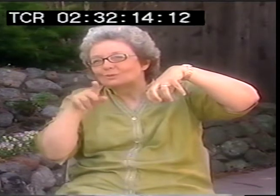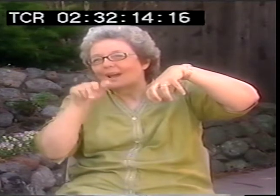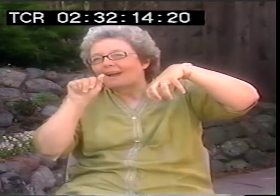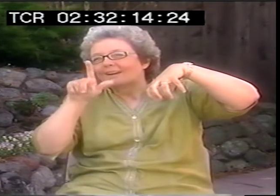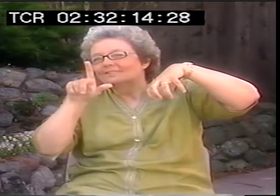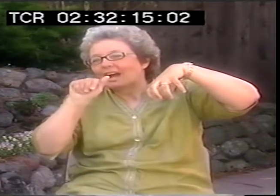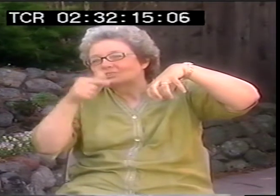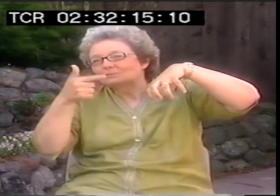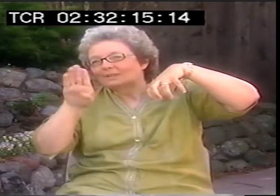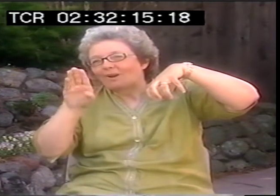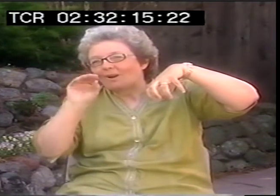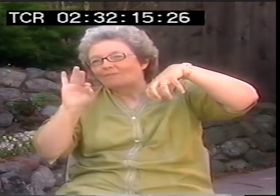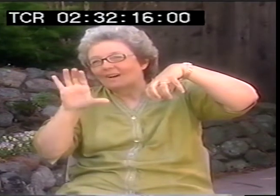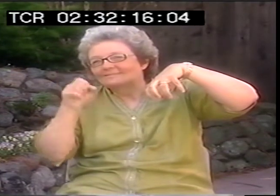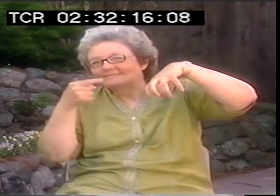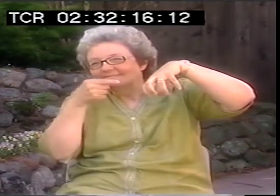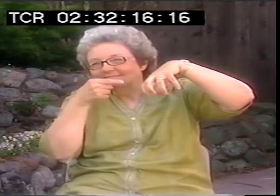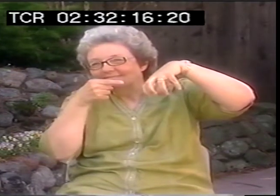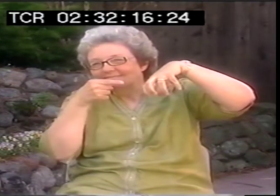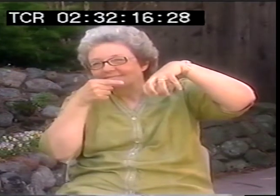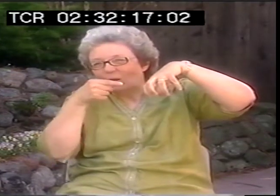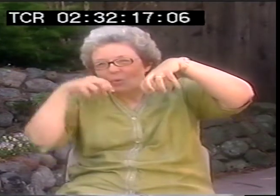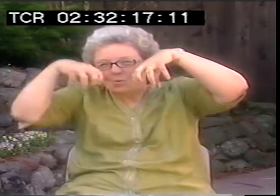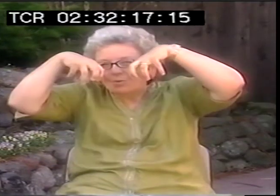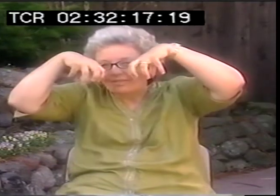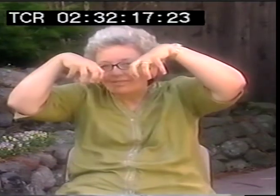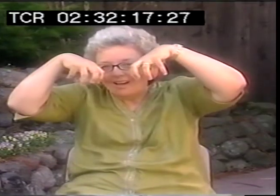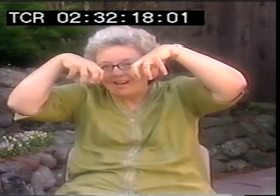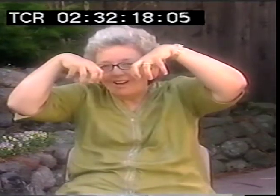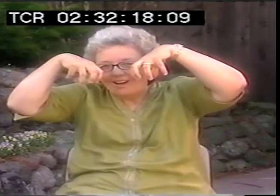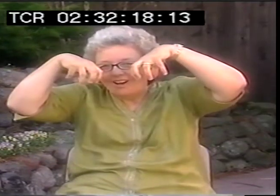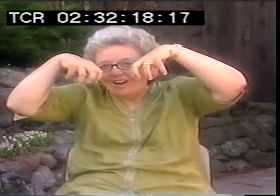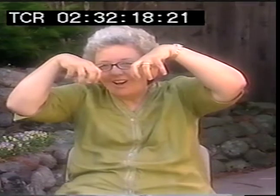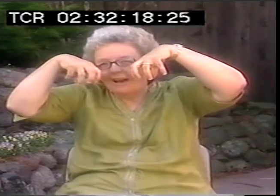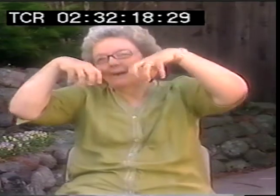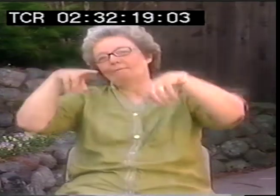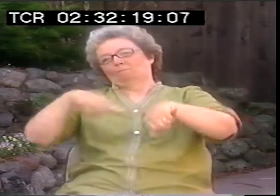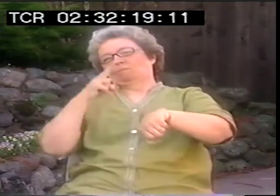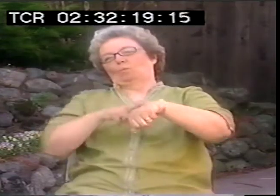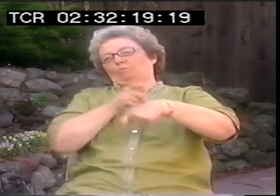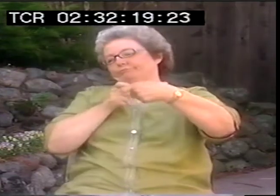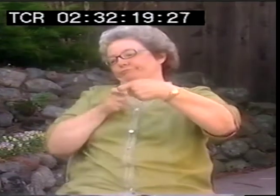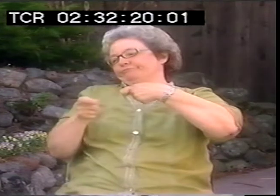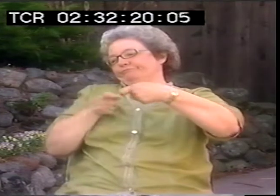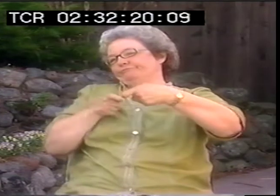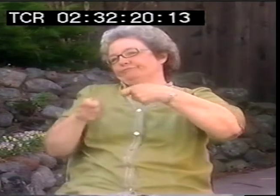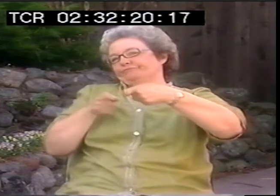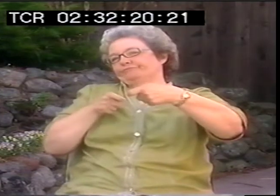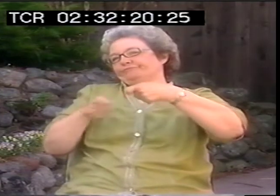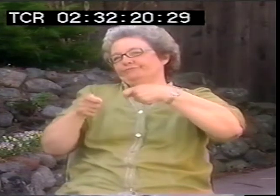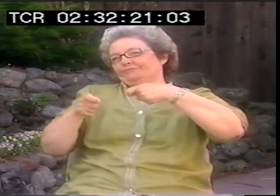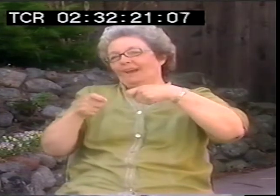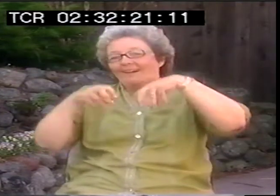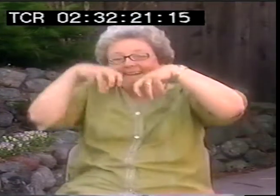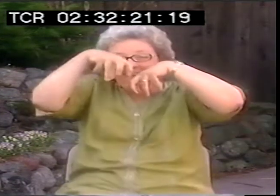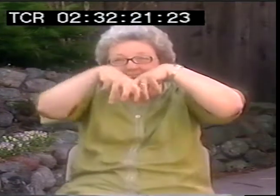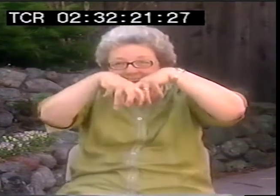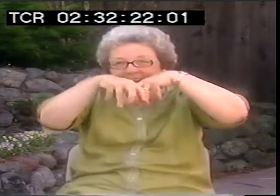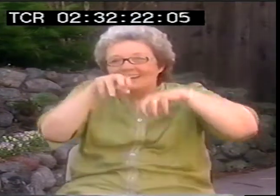AG Bell office is located directly across the street from the headquarters of the National Association of the Deaf.